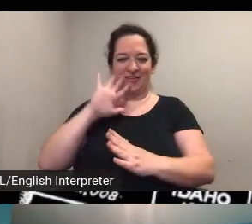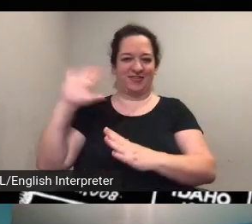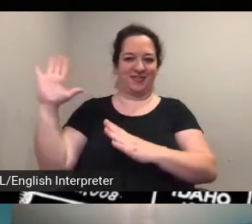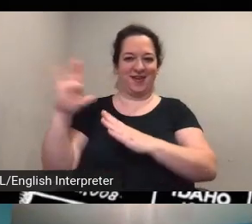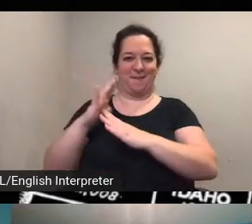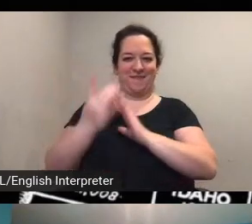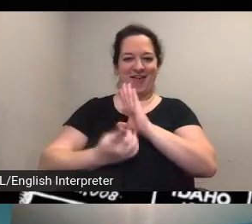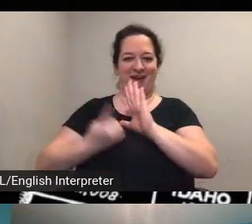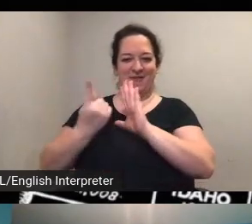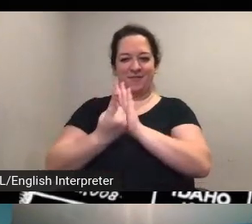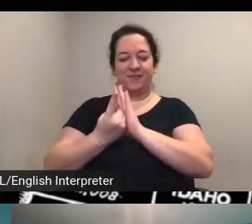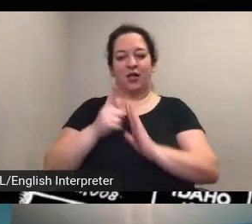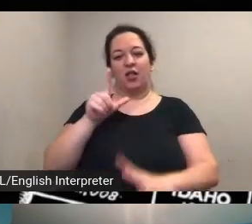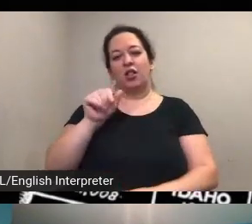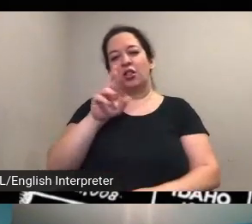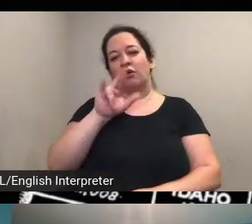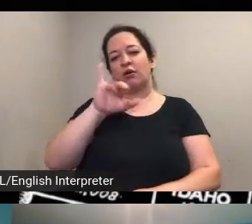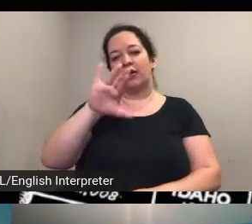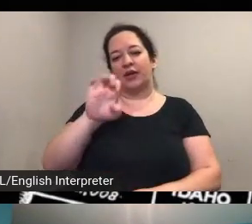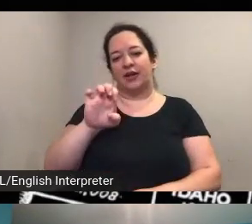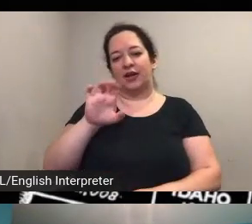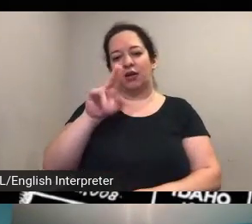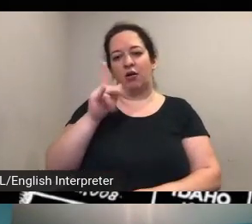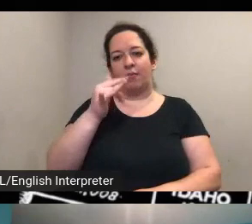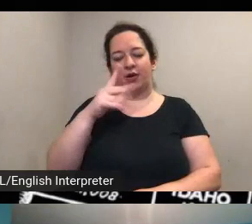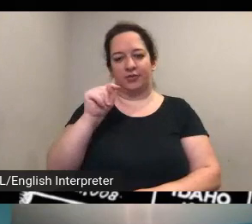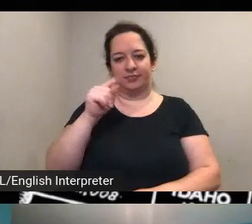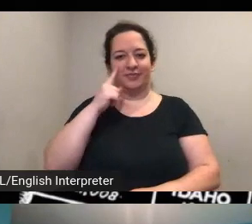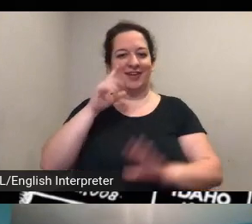lori culver introduces herself says hi i'm a librarian